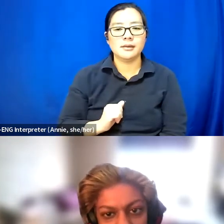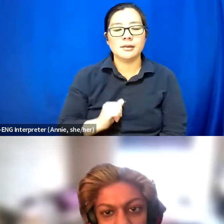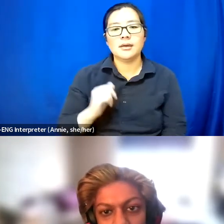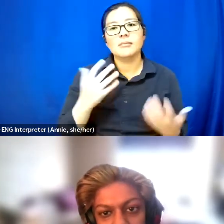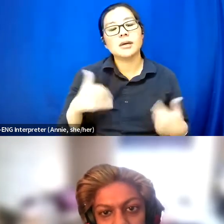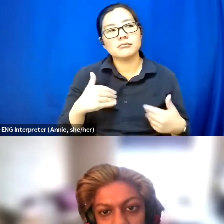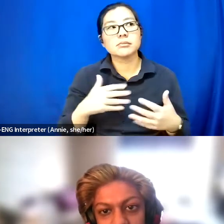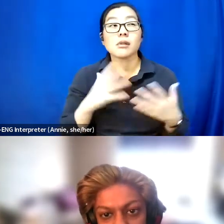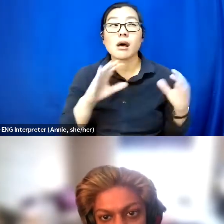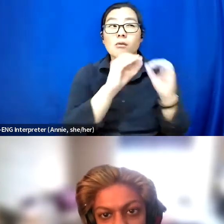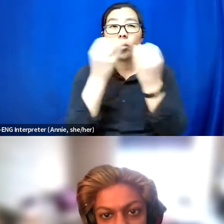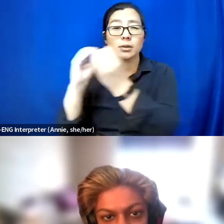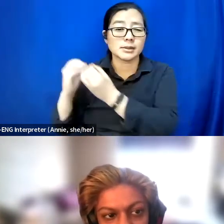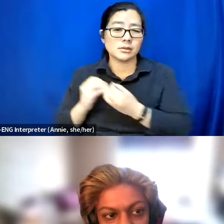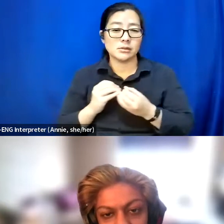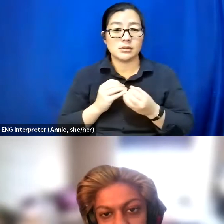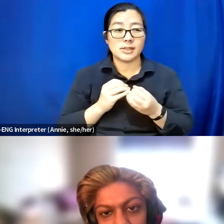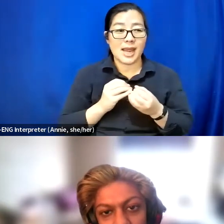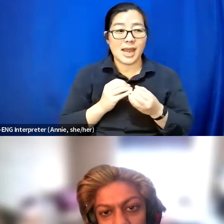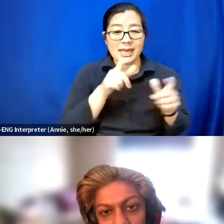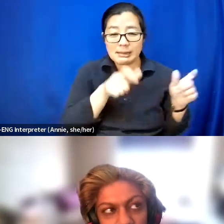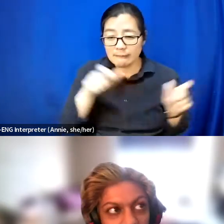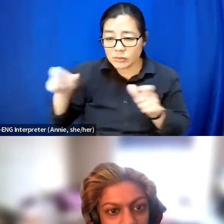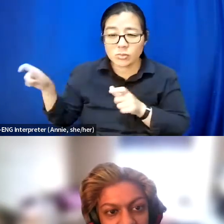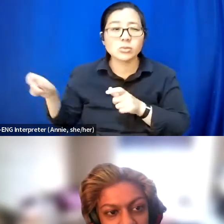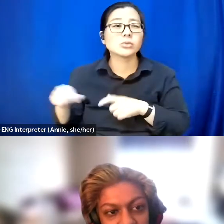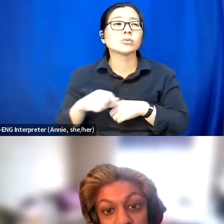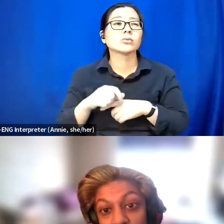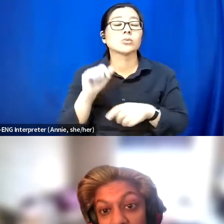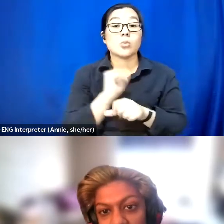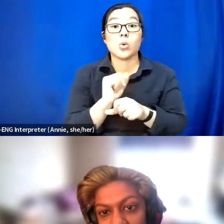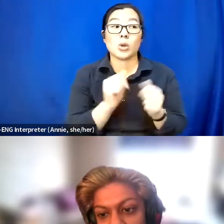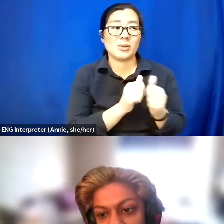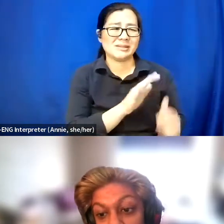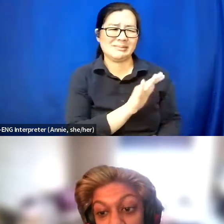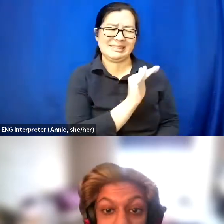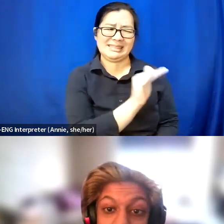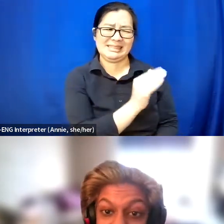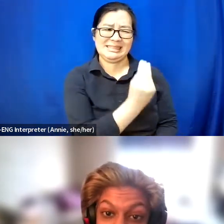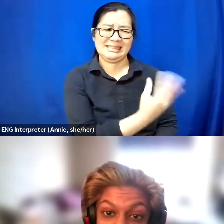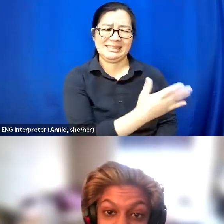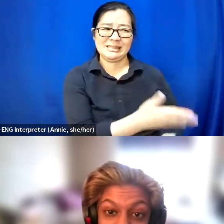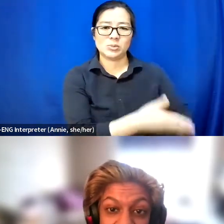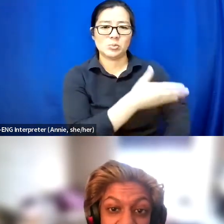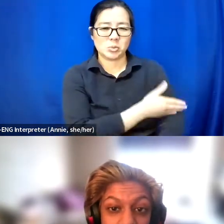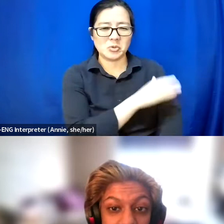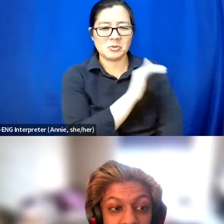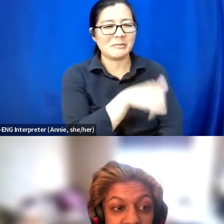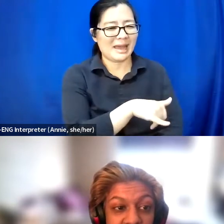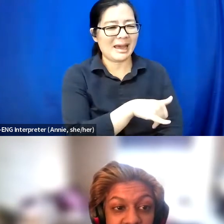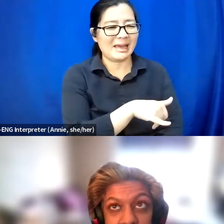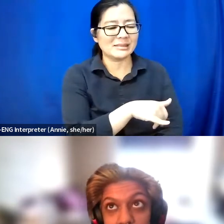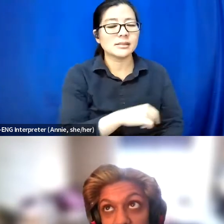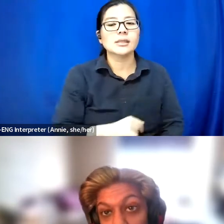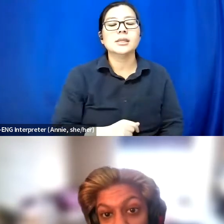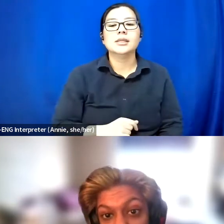and a lot of individuals who are working with them to try and improve that to be a more